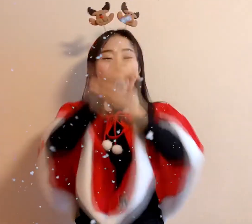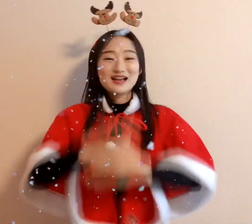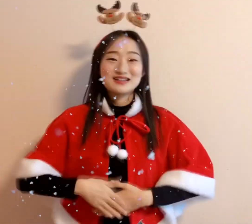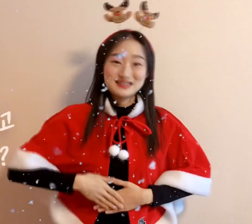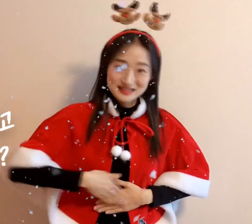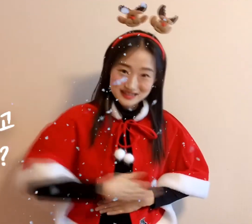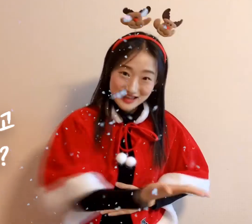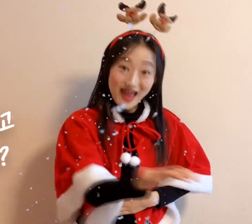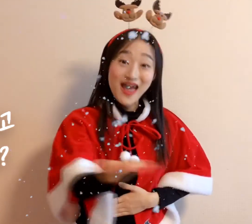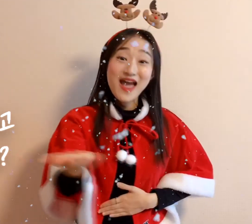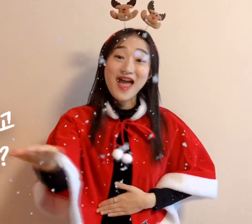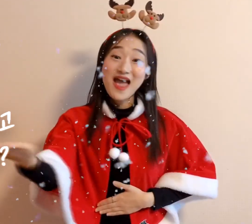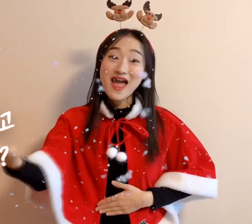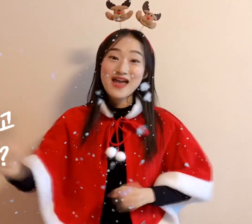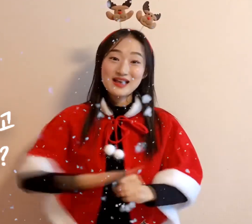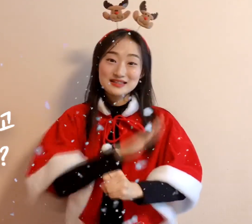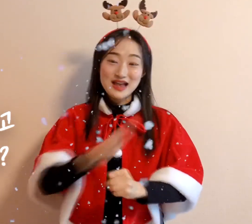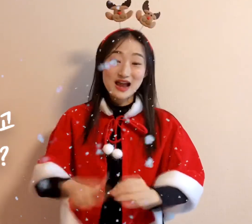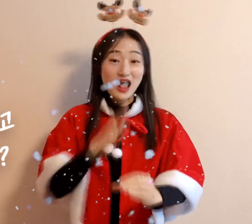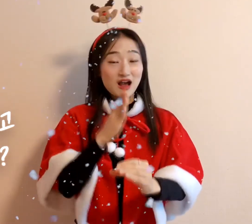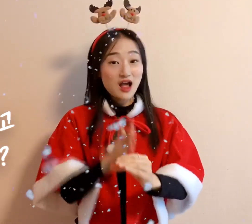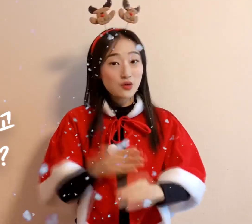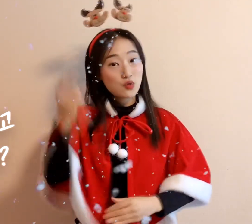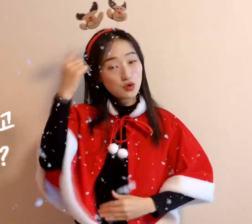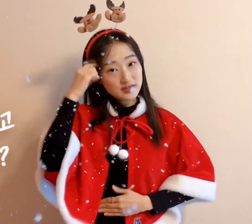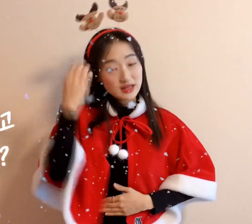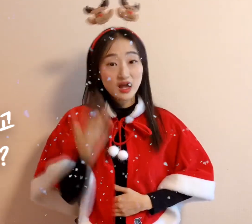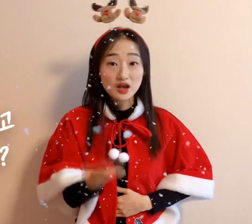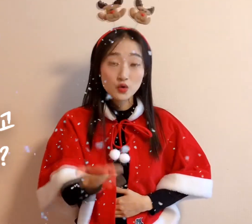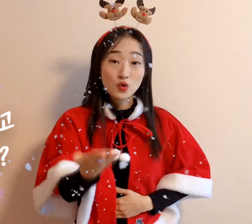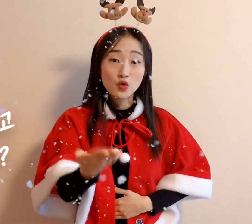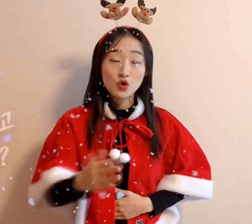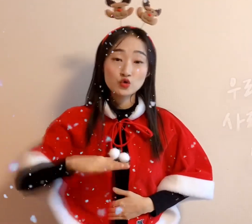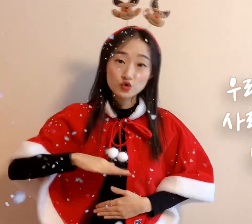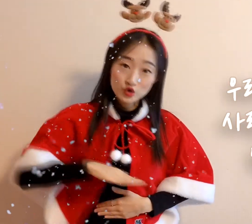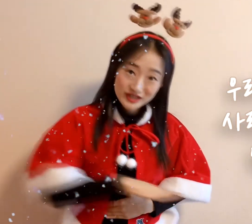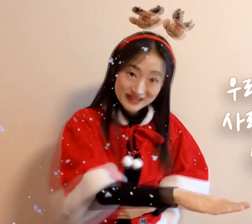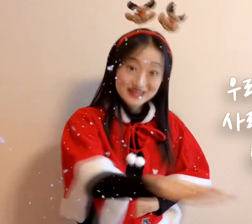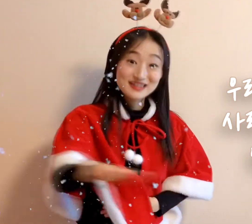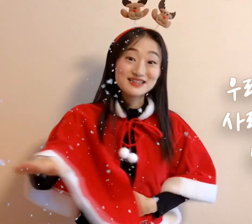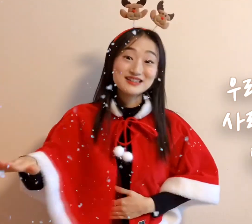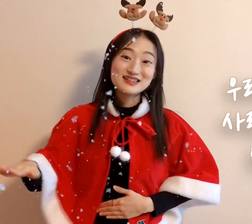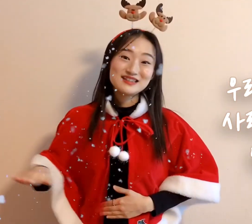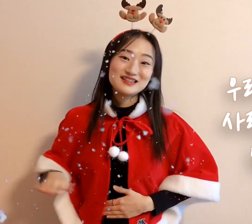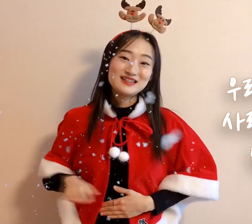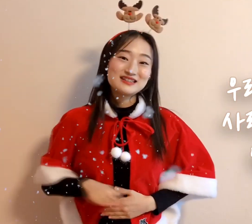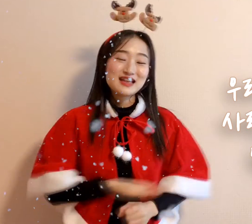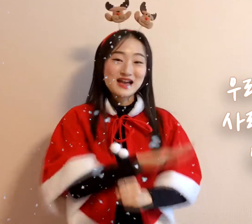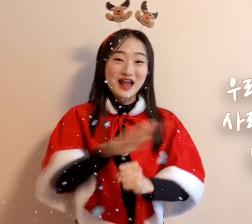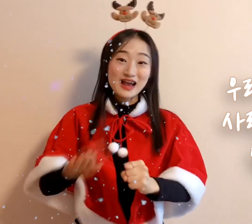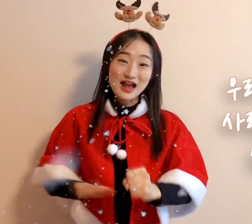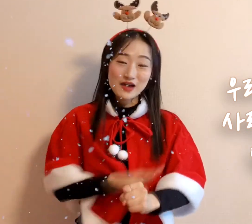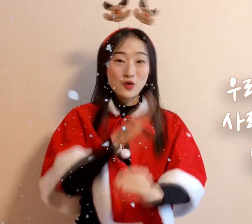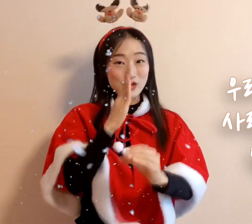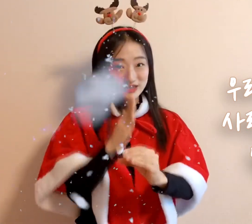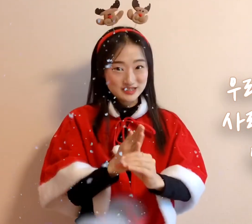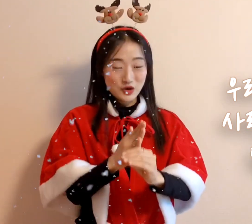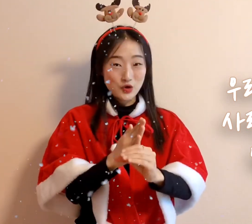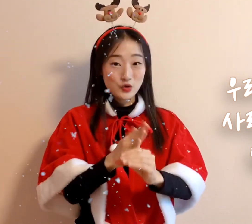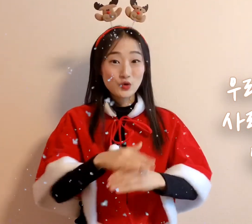Are we in love? Yes we're in love.